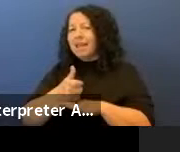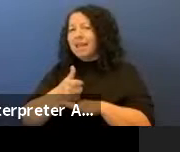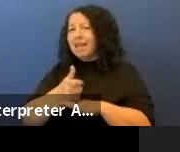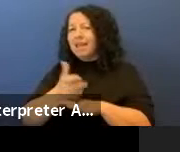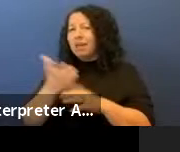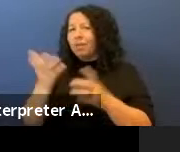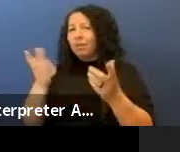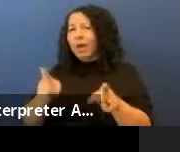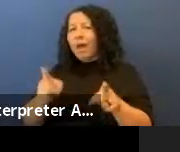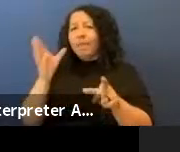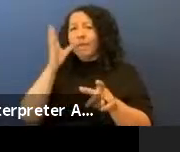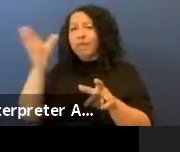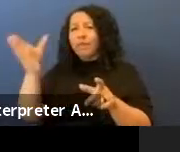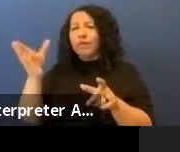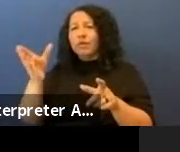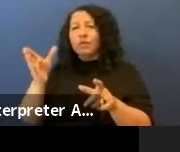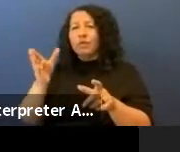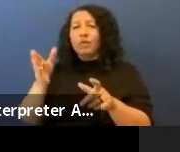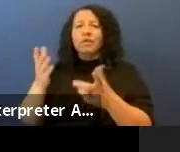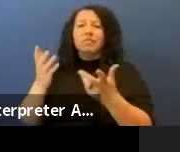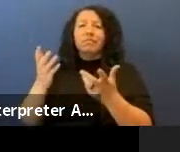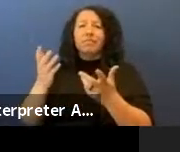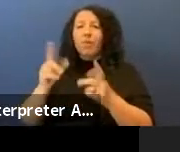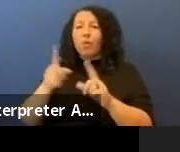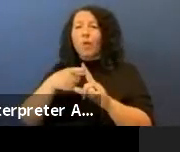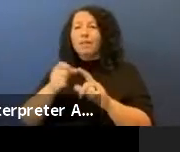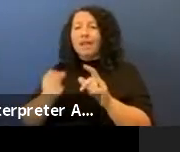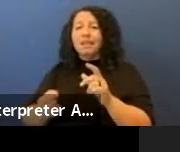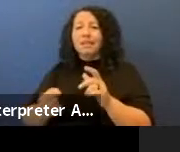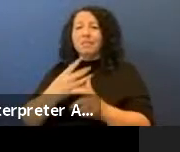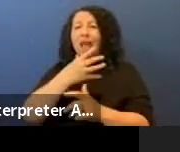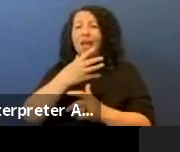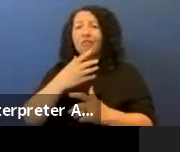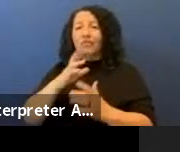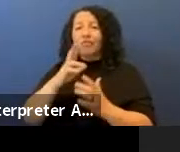splashed paint on it and what better way to deal with a racist